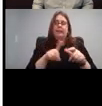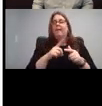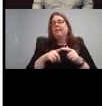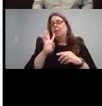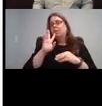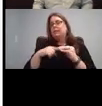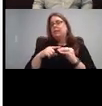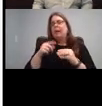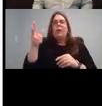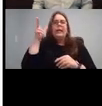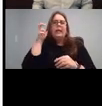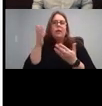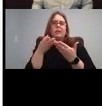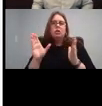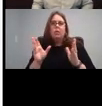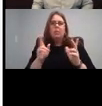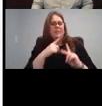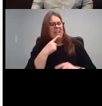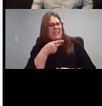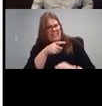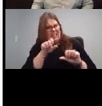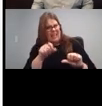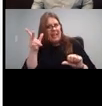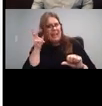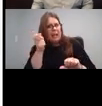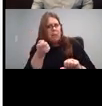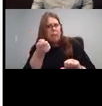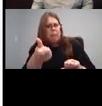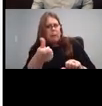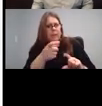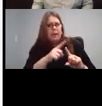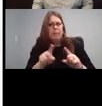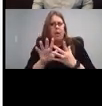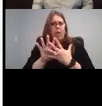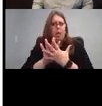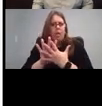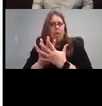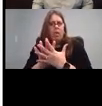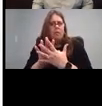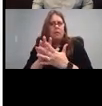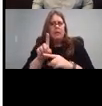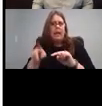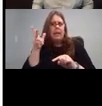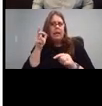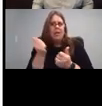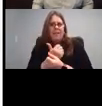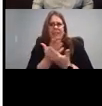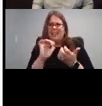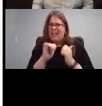are like, well, but so he can hear a little bit but not everything. How does that work? I'm not really sure.